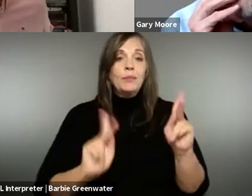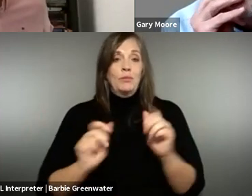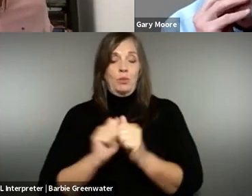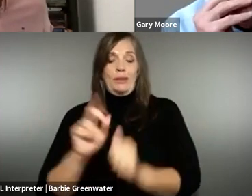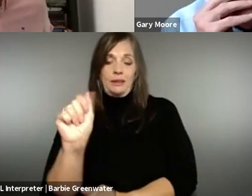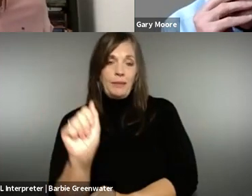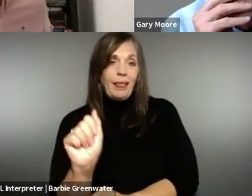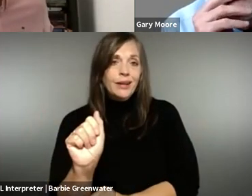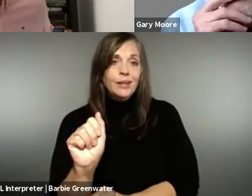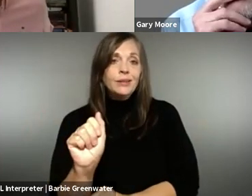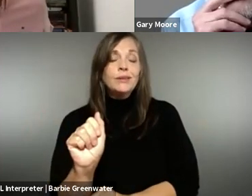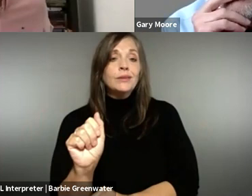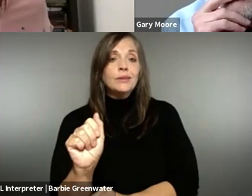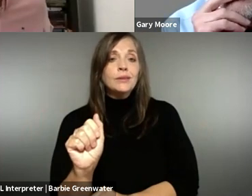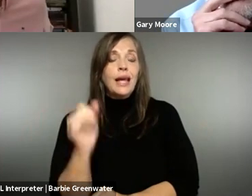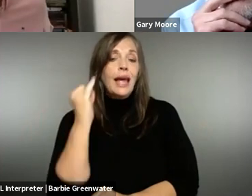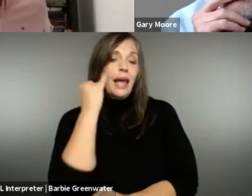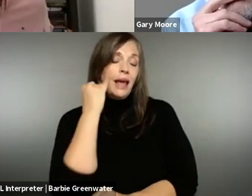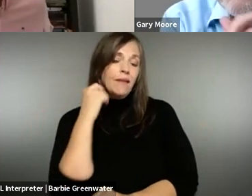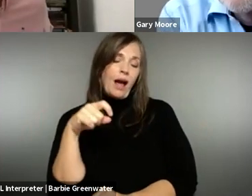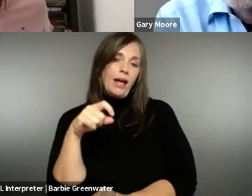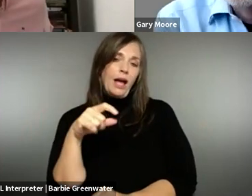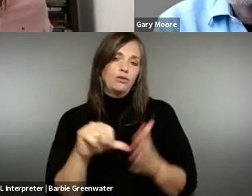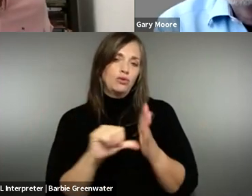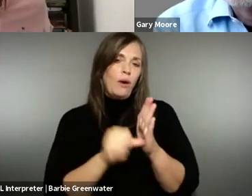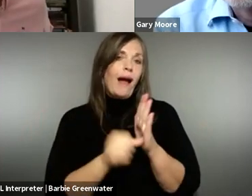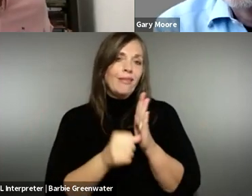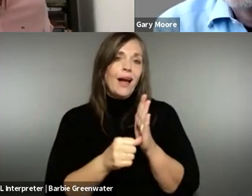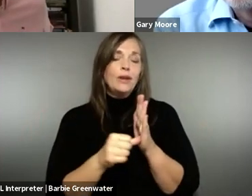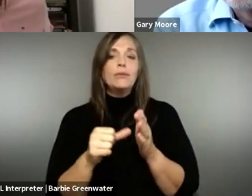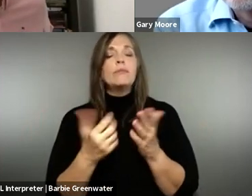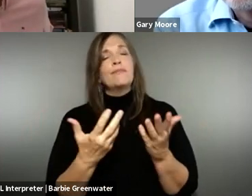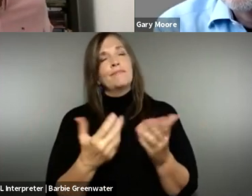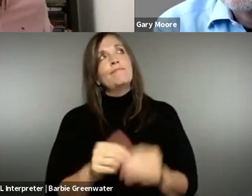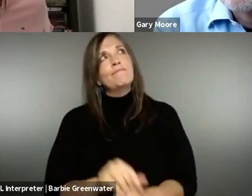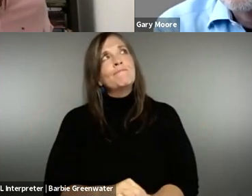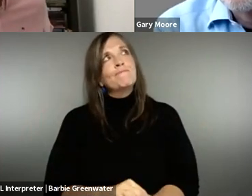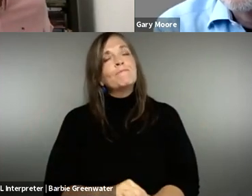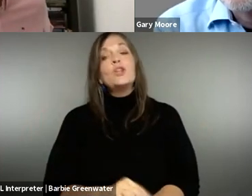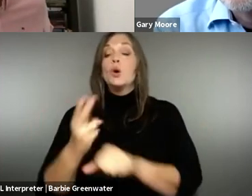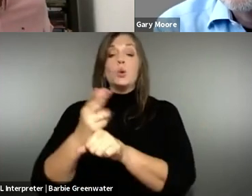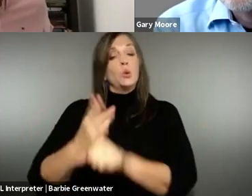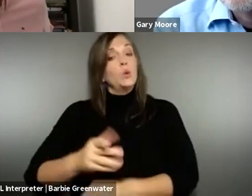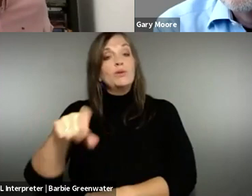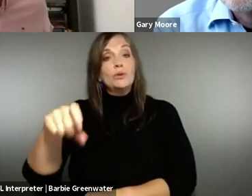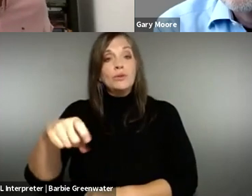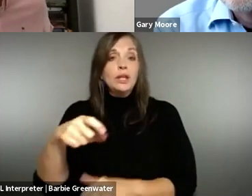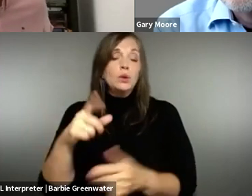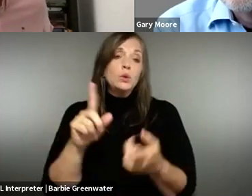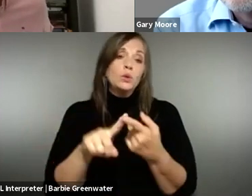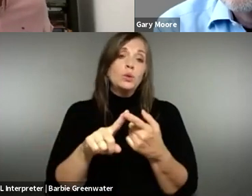So, from our community, from persons with disabilities, if I would need to highlight,